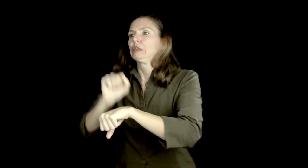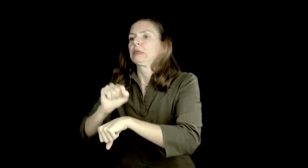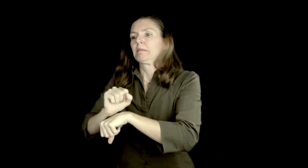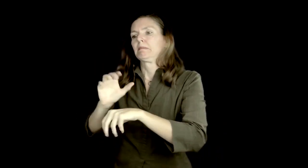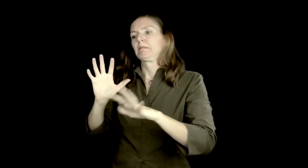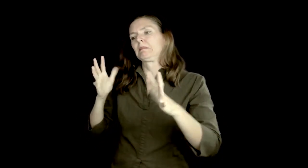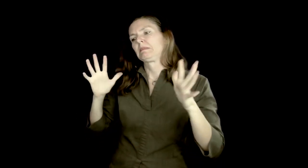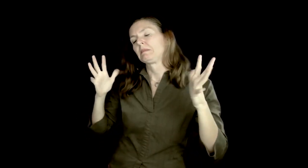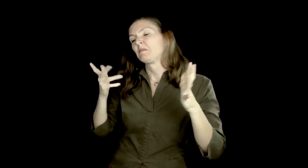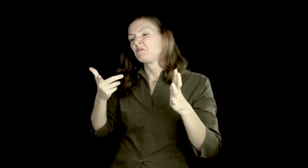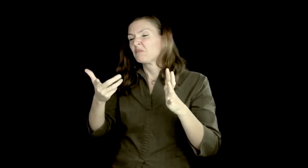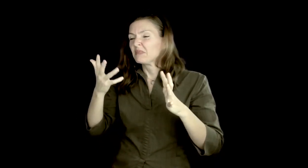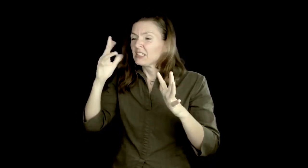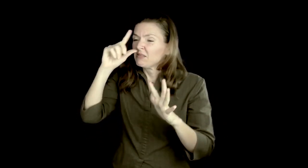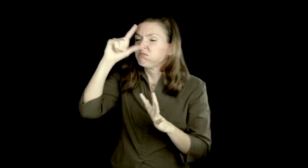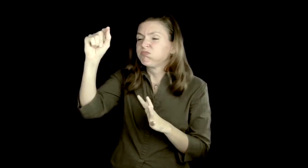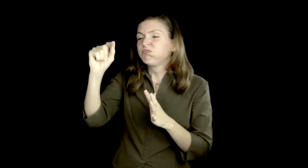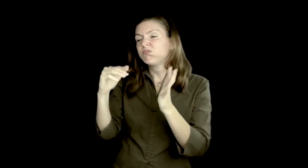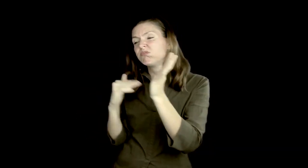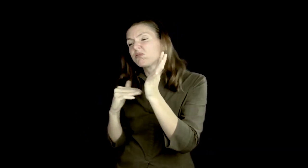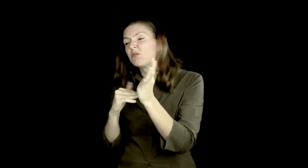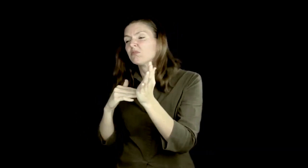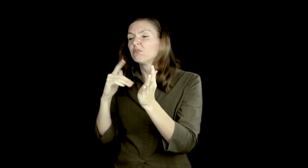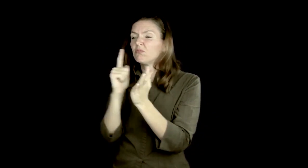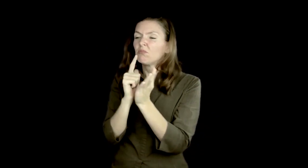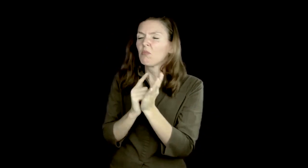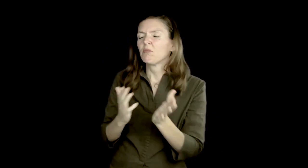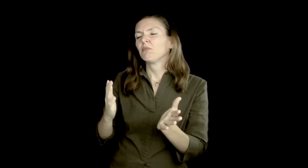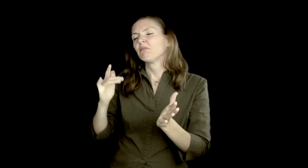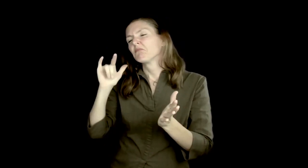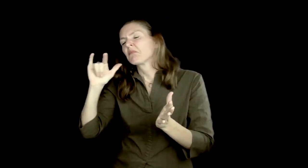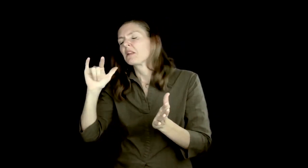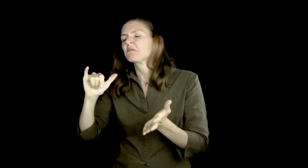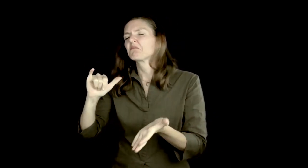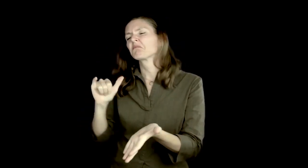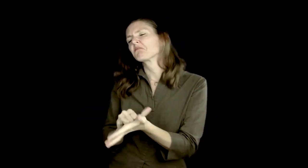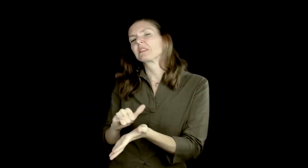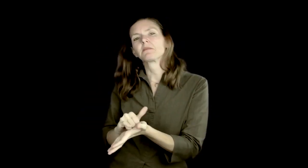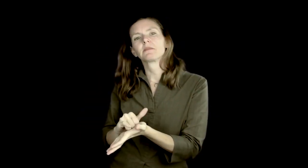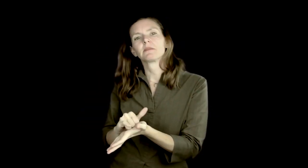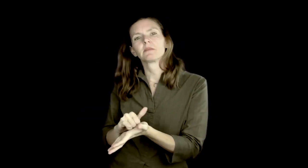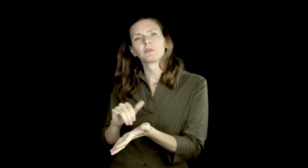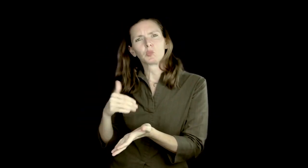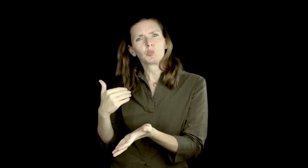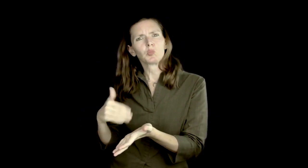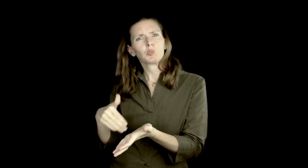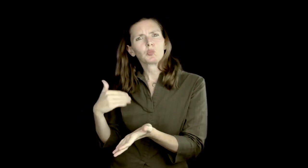They are thinking - teach deaf children how to survive- by finding a menial job... because they will never become geniuses, doctors, lawyers, or pilots-- impossible.